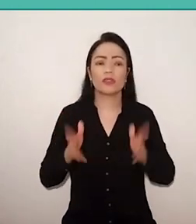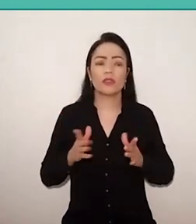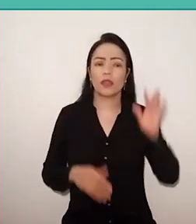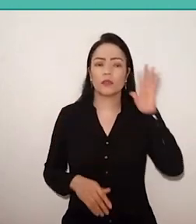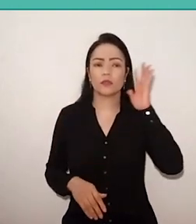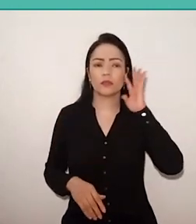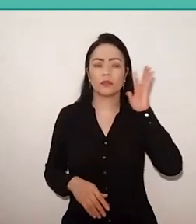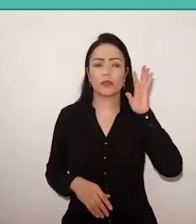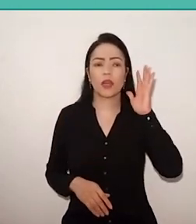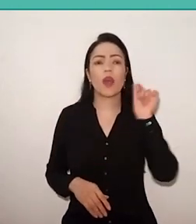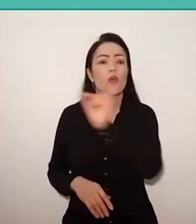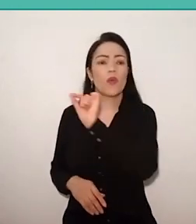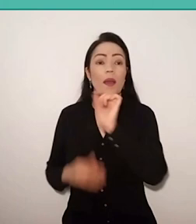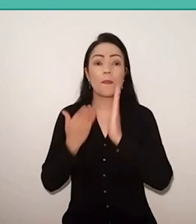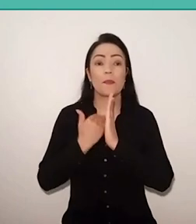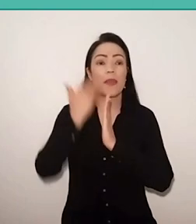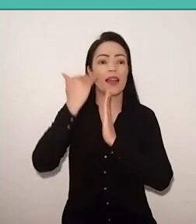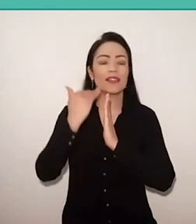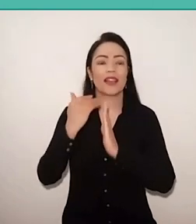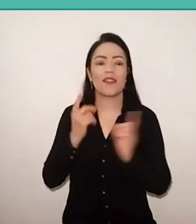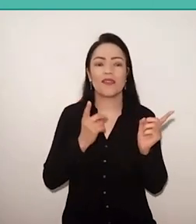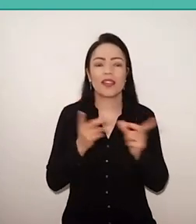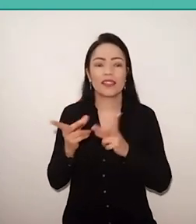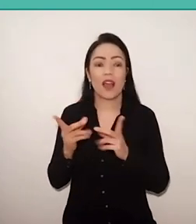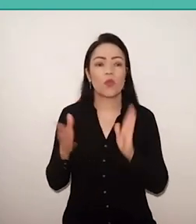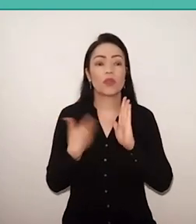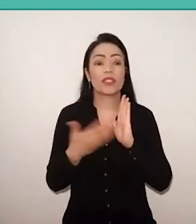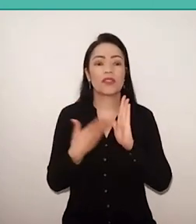in terms of being more in demand, more requested,